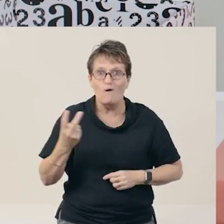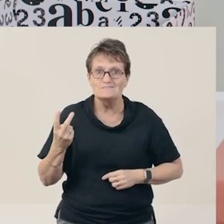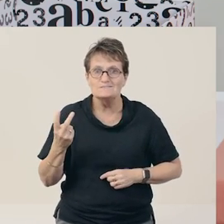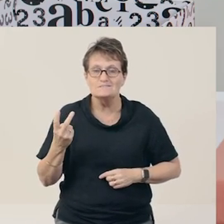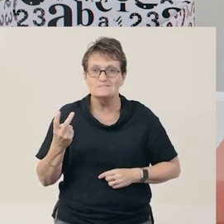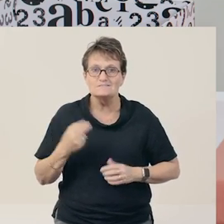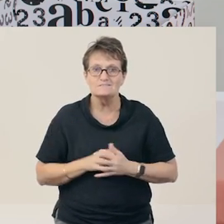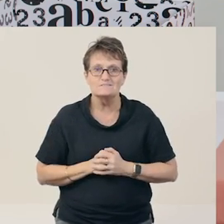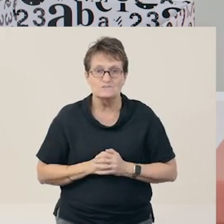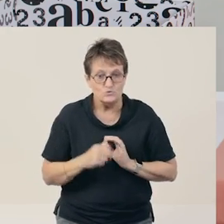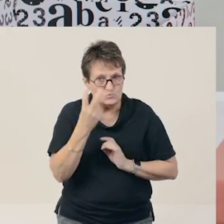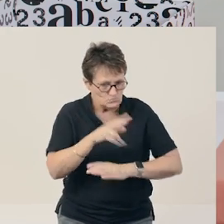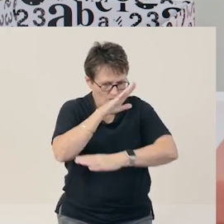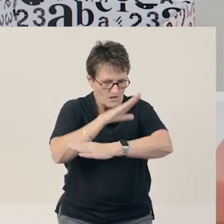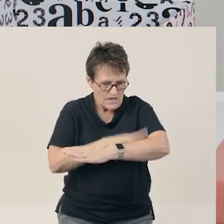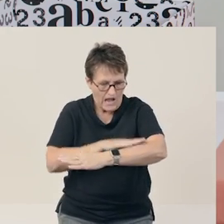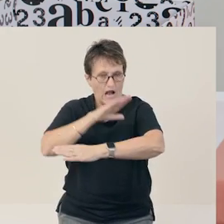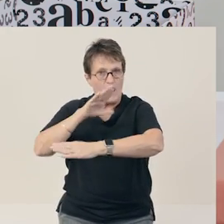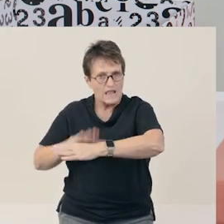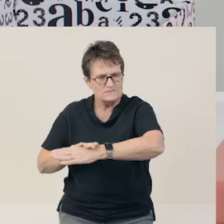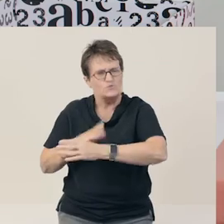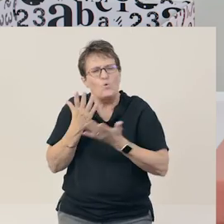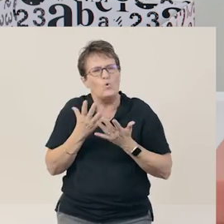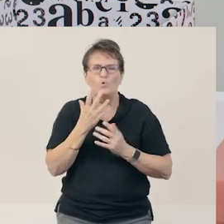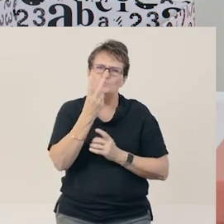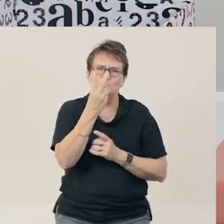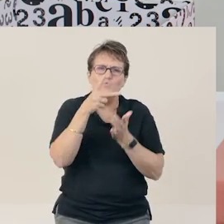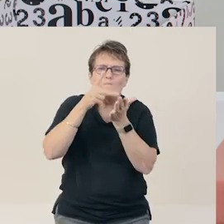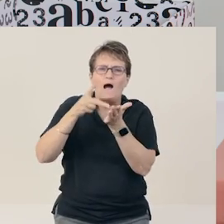There are two syllables, or parts, in the word ‘necklace’.